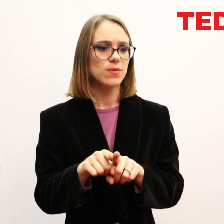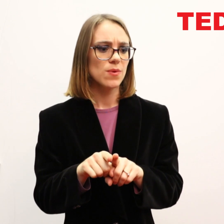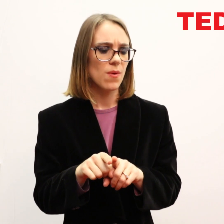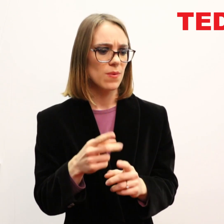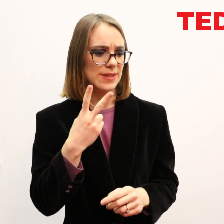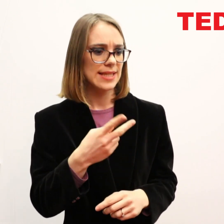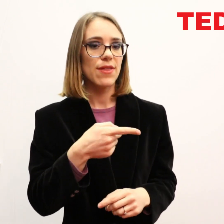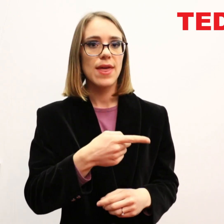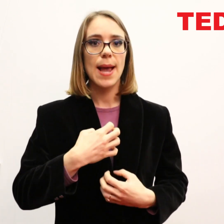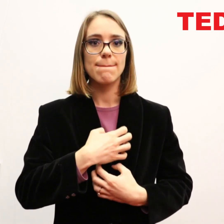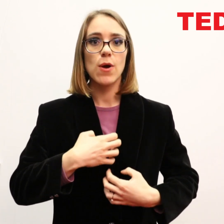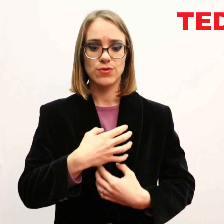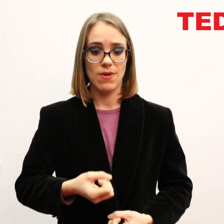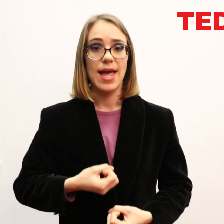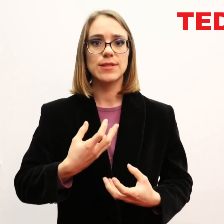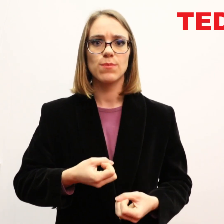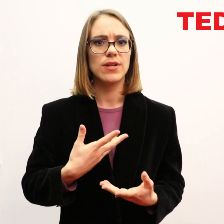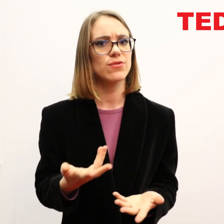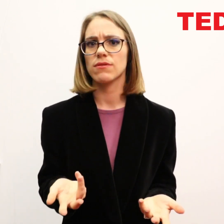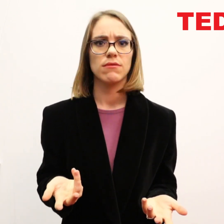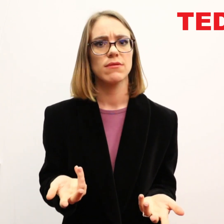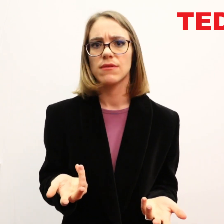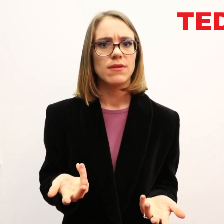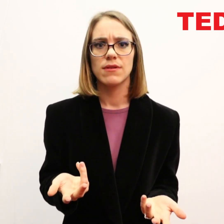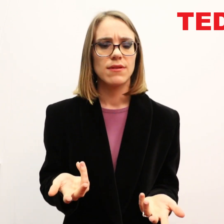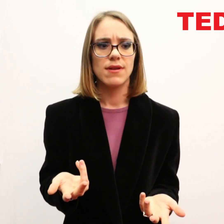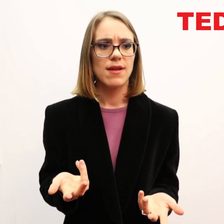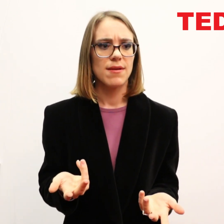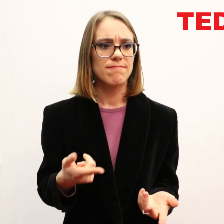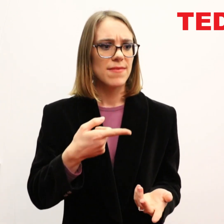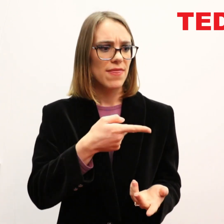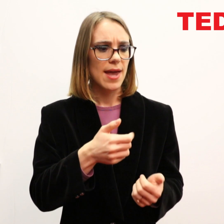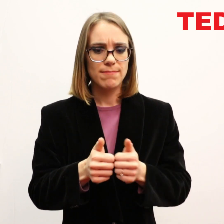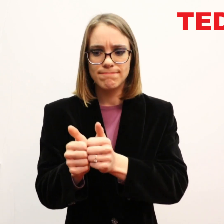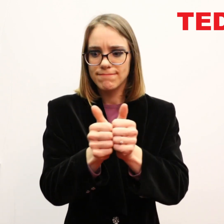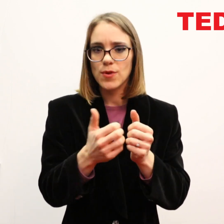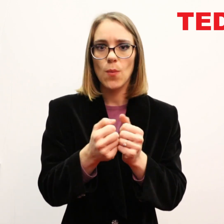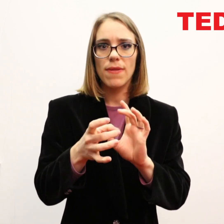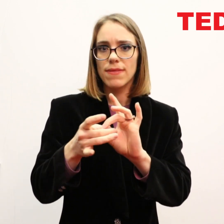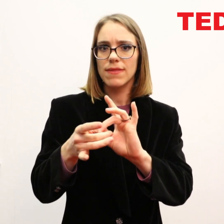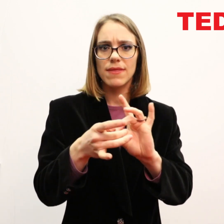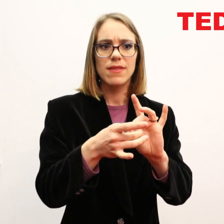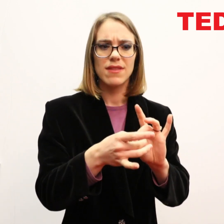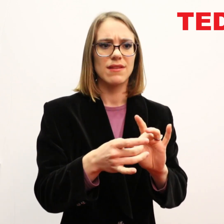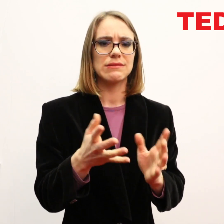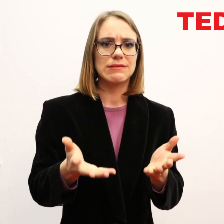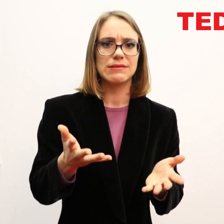It also impacts their emotional expression and the interpersonal skills with their peers.